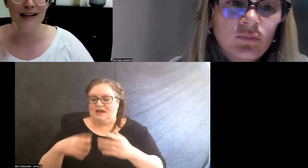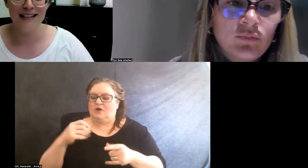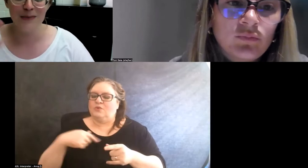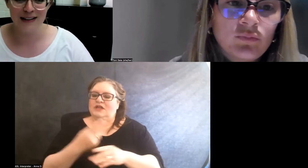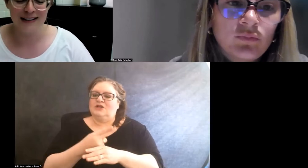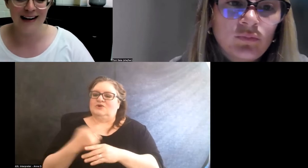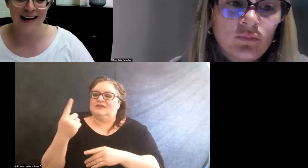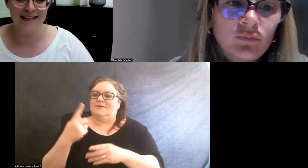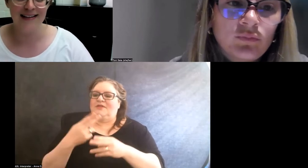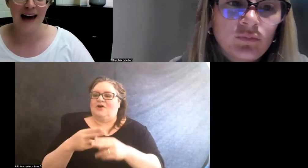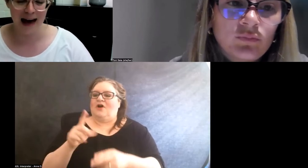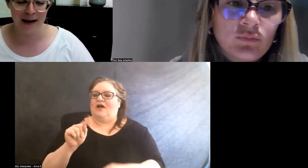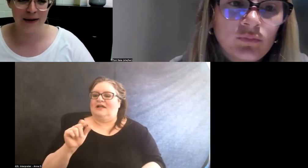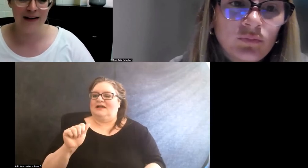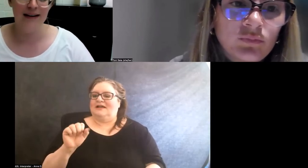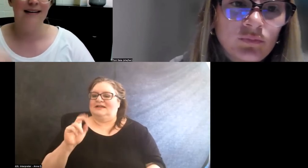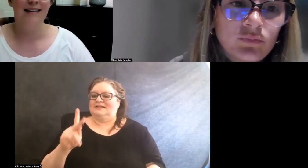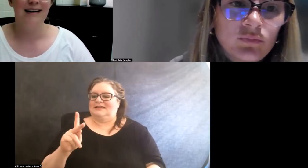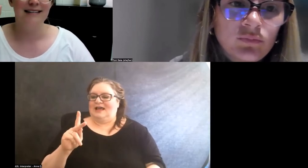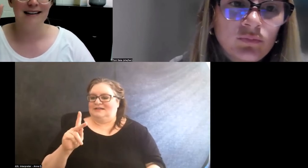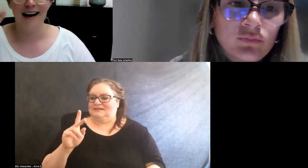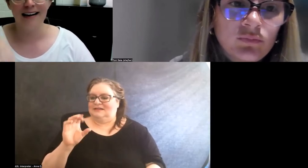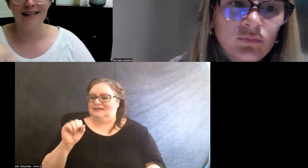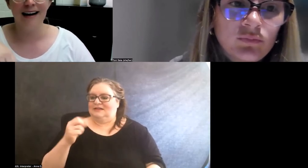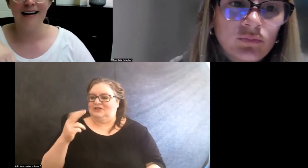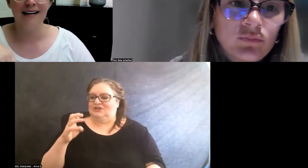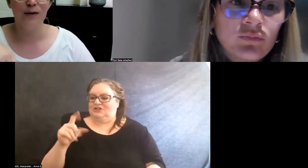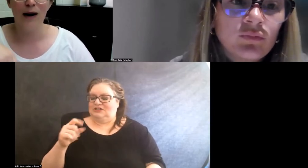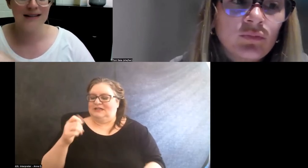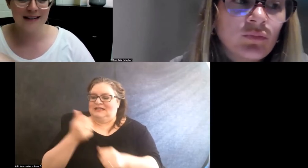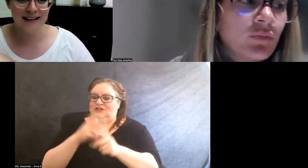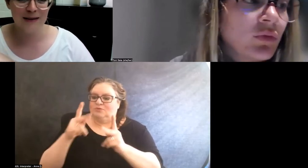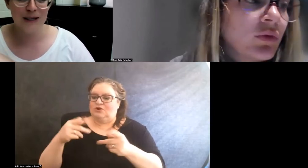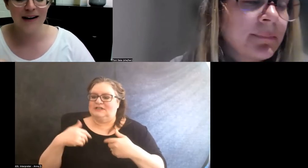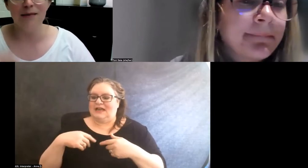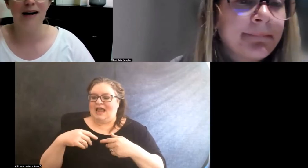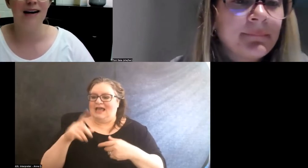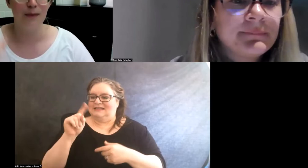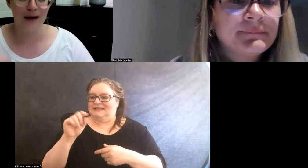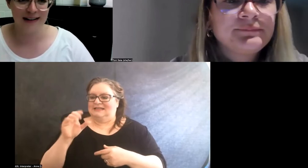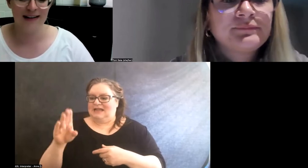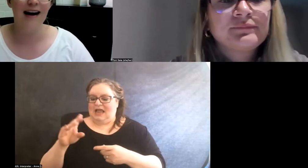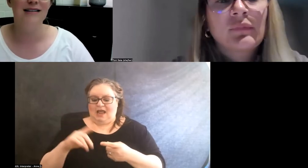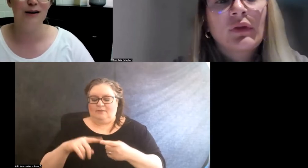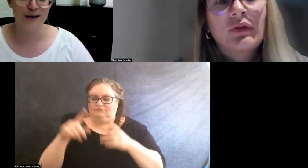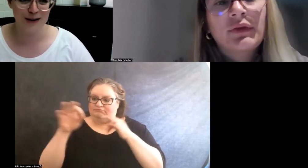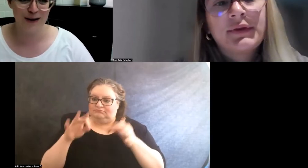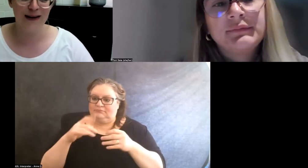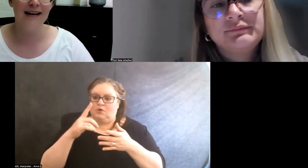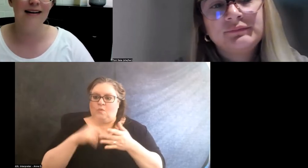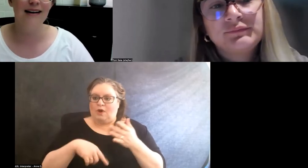where each person has a tab, it's got like, when does it need to be done by, what's the task, who's doing it,